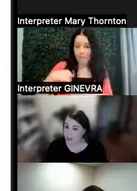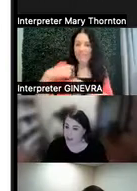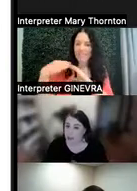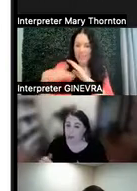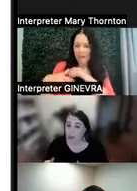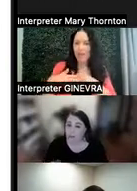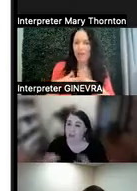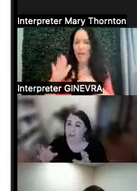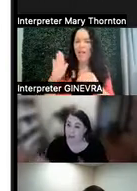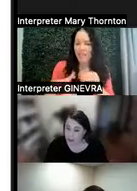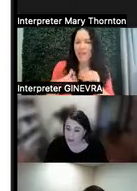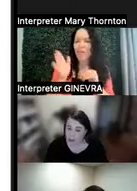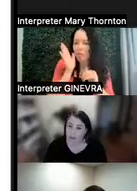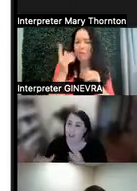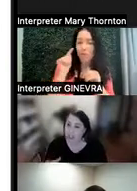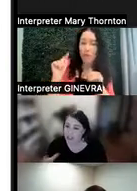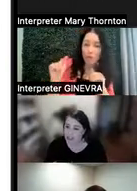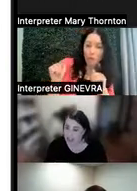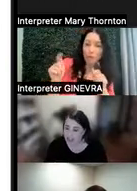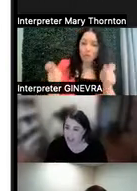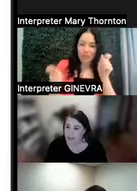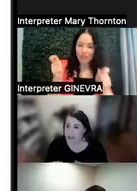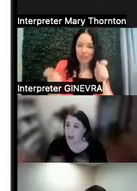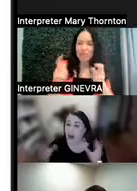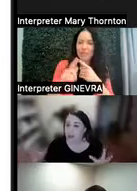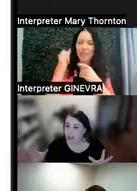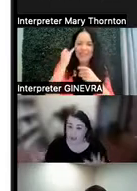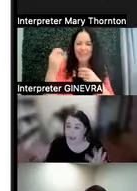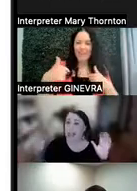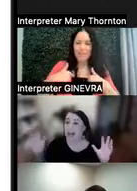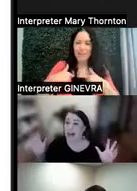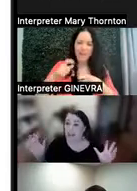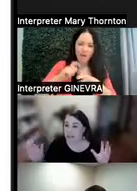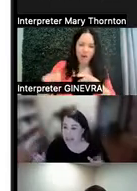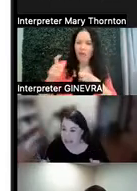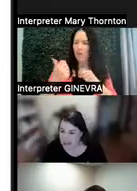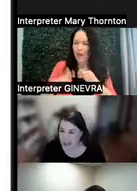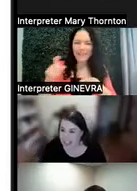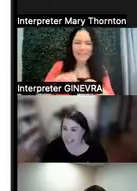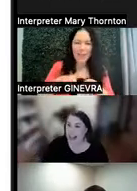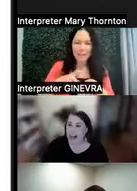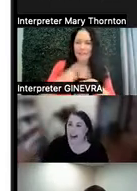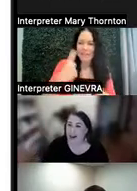than it would be for you to adjust to the idea of me calling you at any time of the day or night.